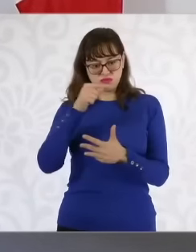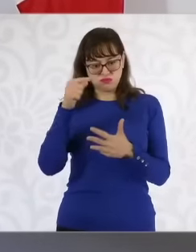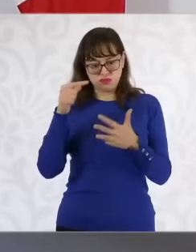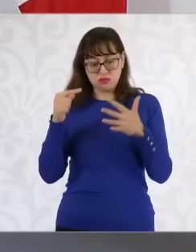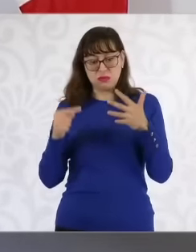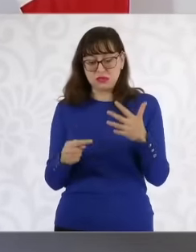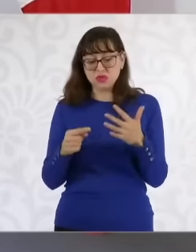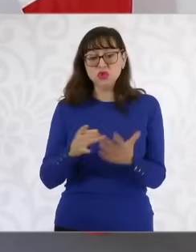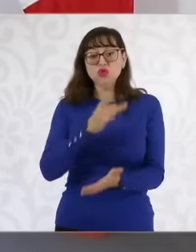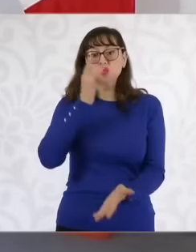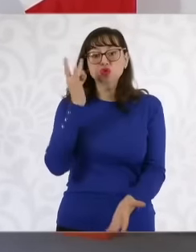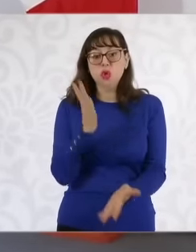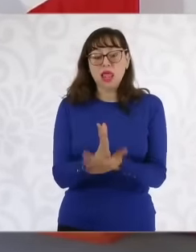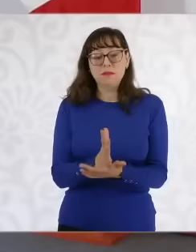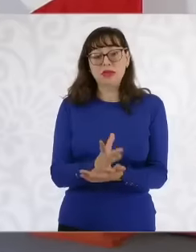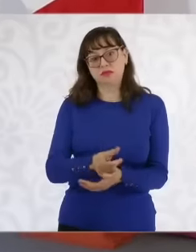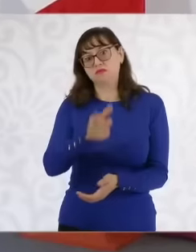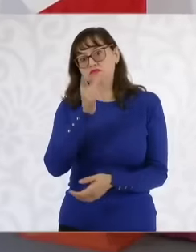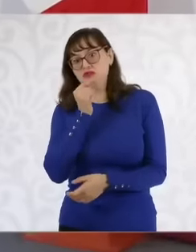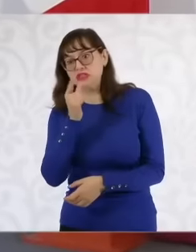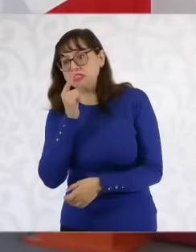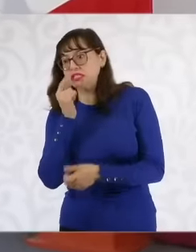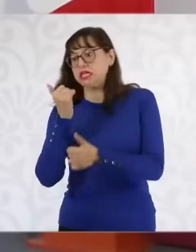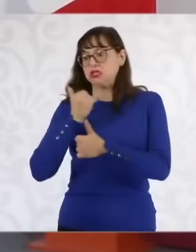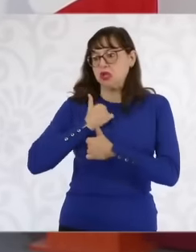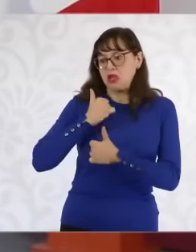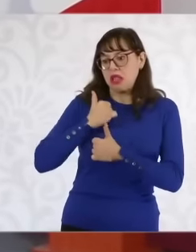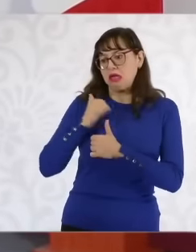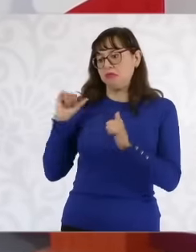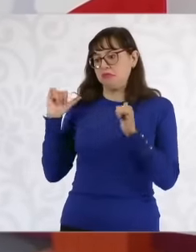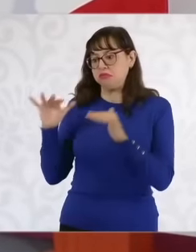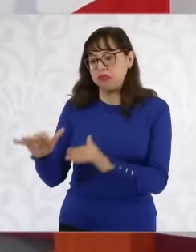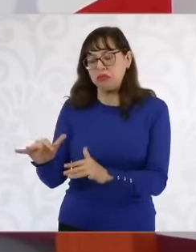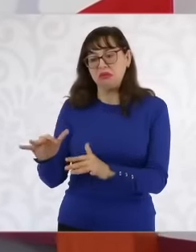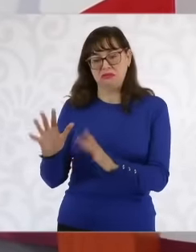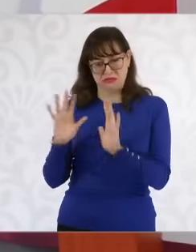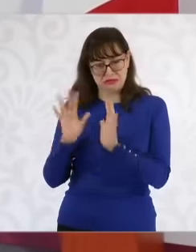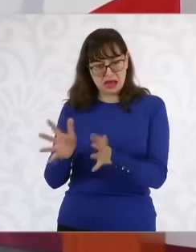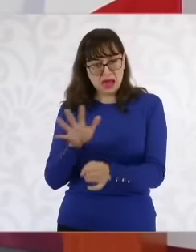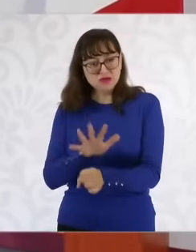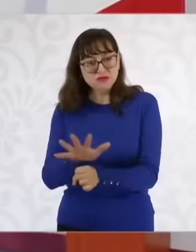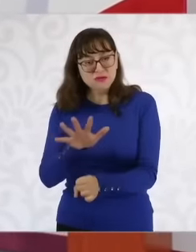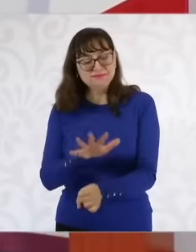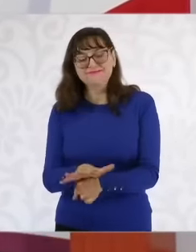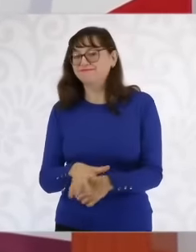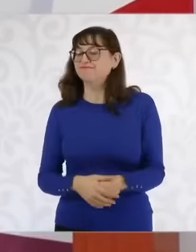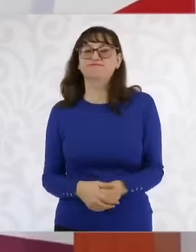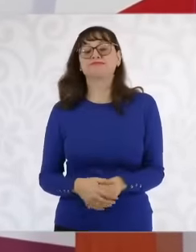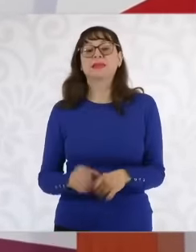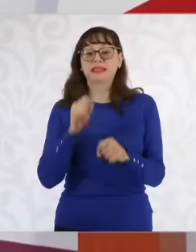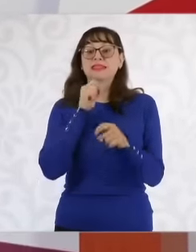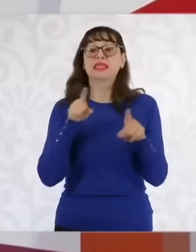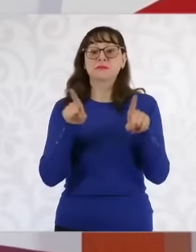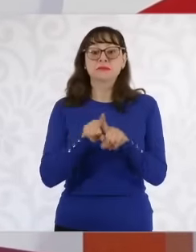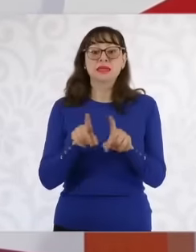the security forces but also from the social perspective So we are working